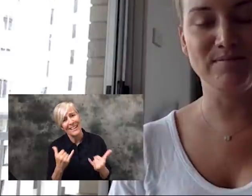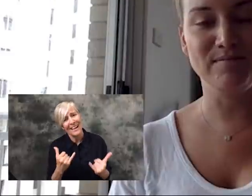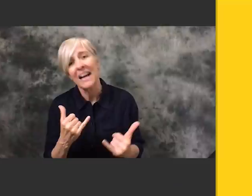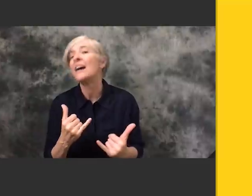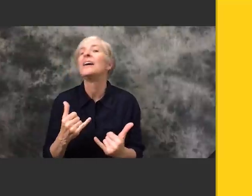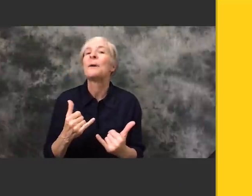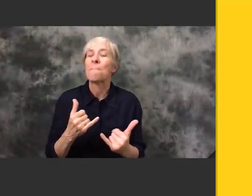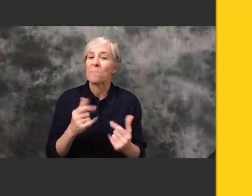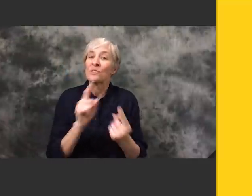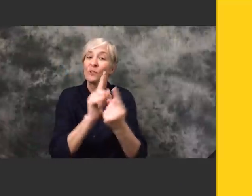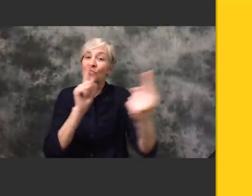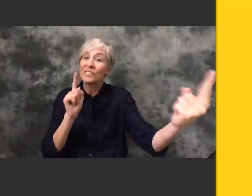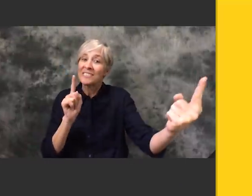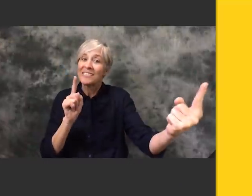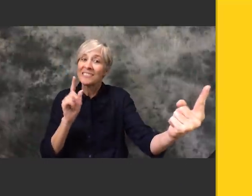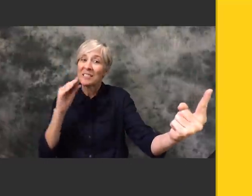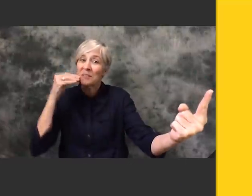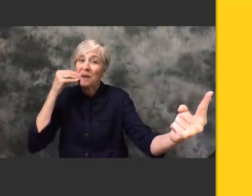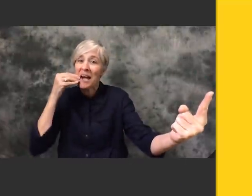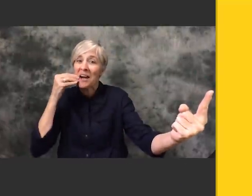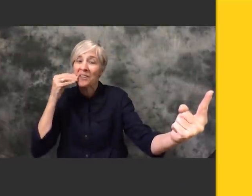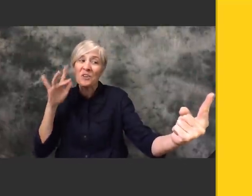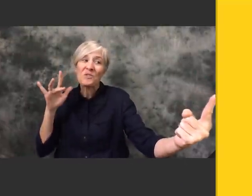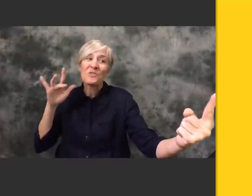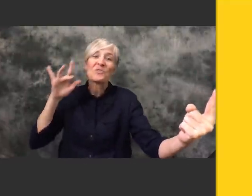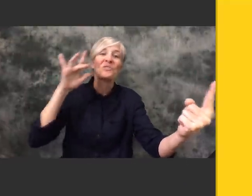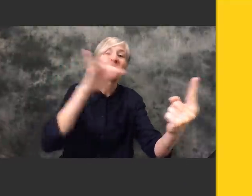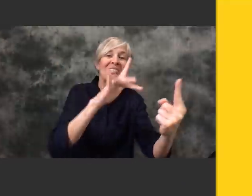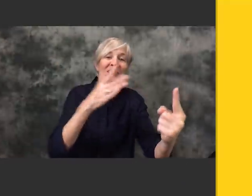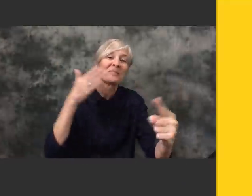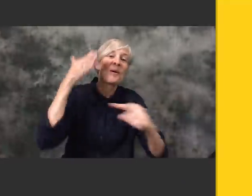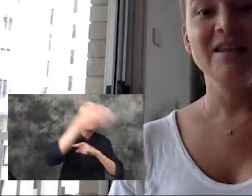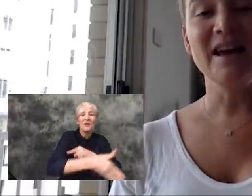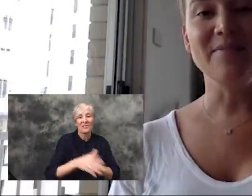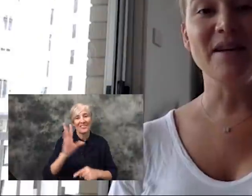Even in social distancing a smile can go a lot further than six feet.